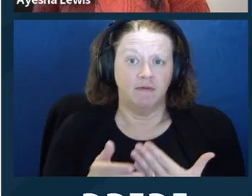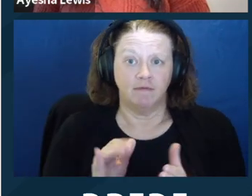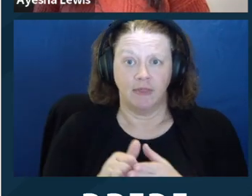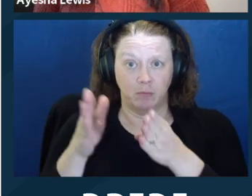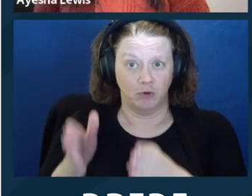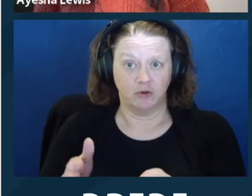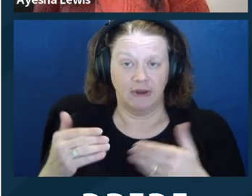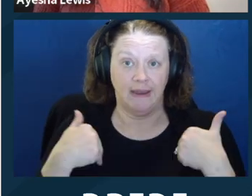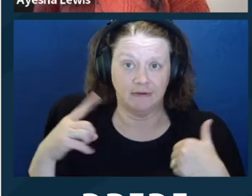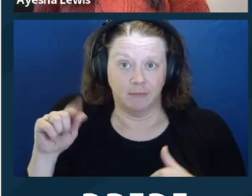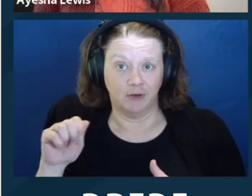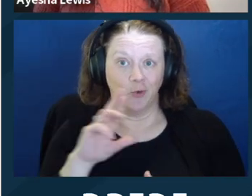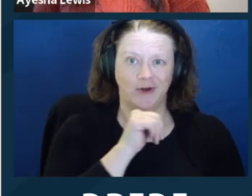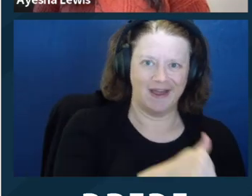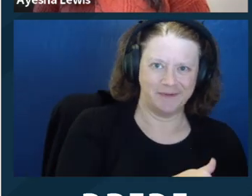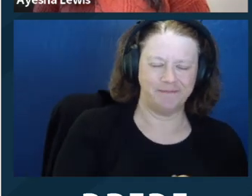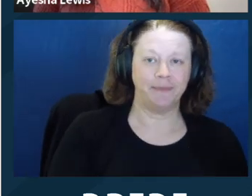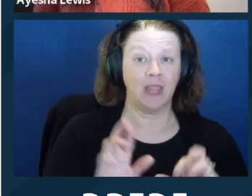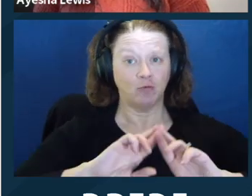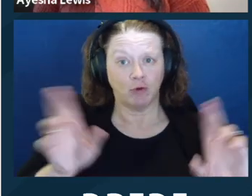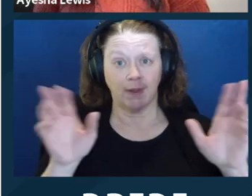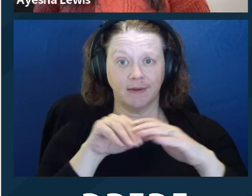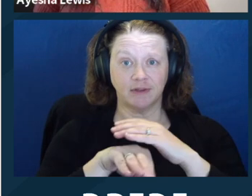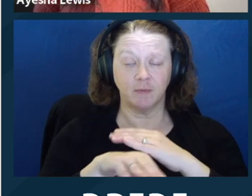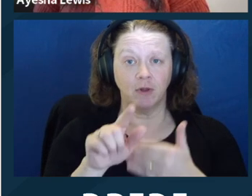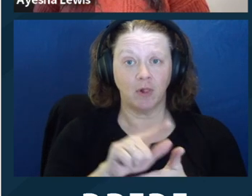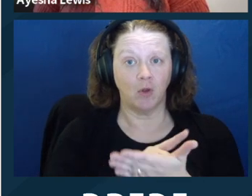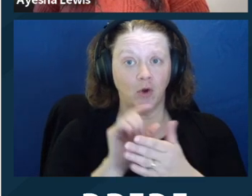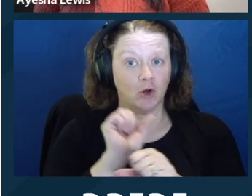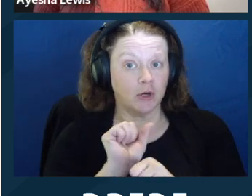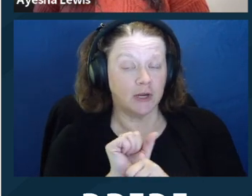clients with disabilities, clients who aren't fluent in English, or if they're experiencing